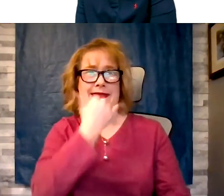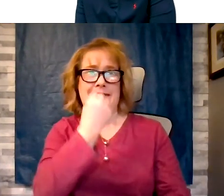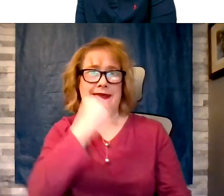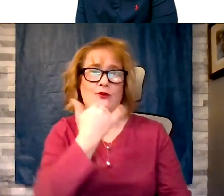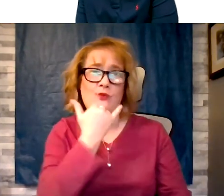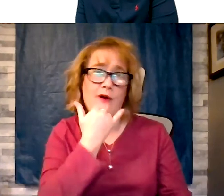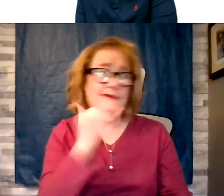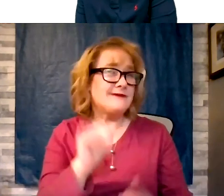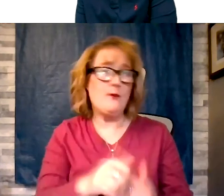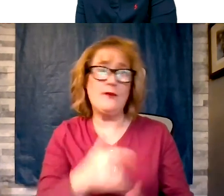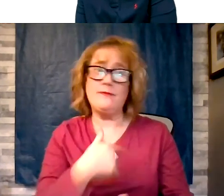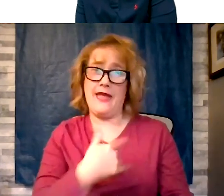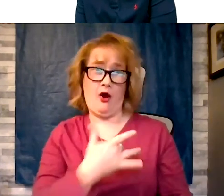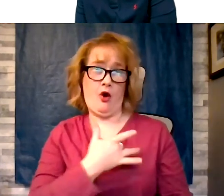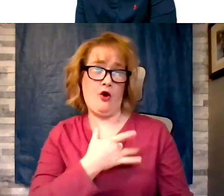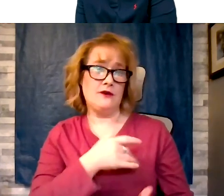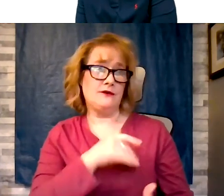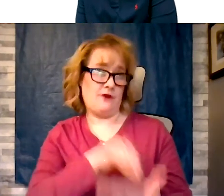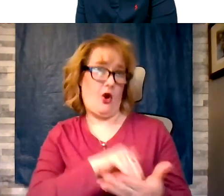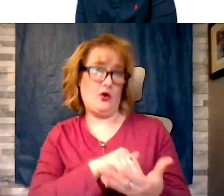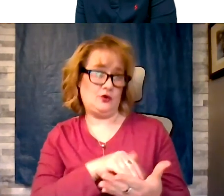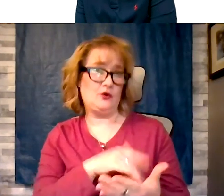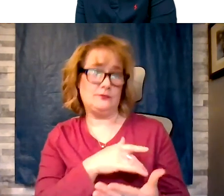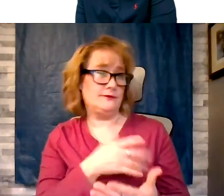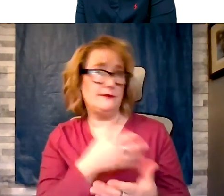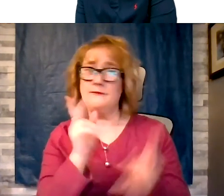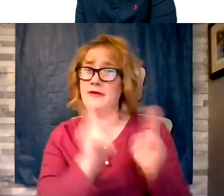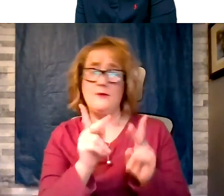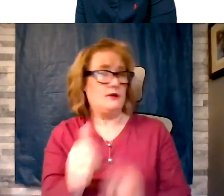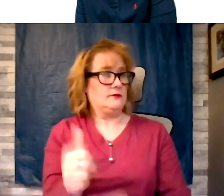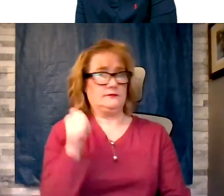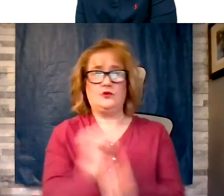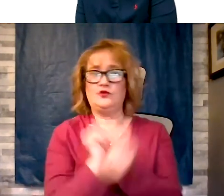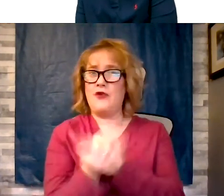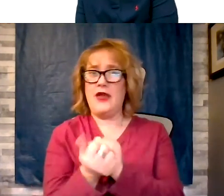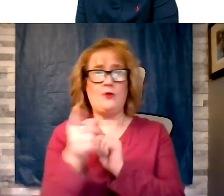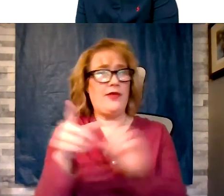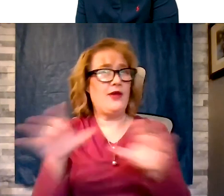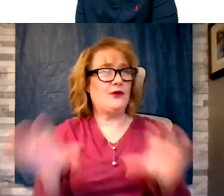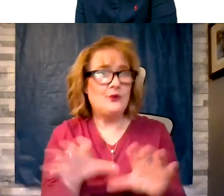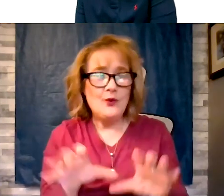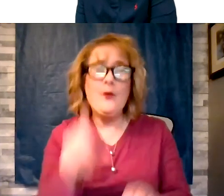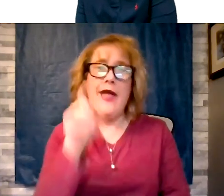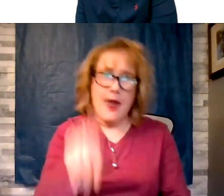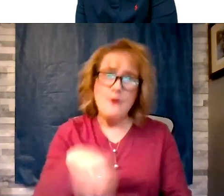folks can't or won't change what they are doing, we are having to medicate them to get them over the hump. And these medicines